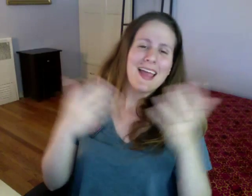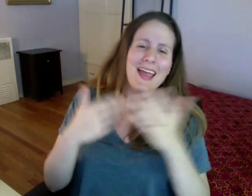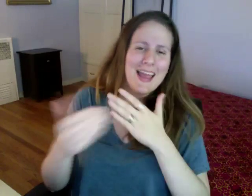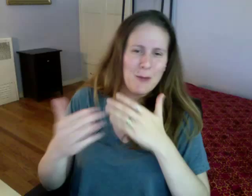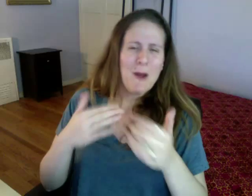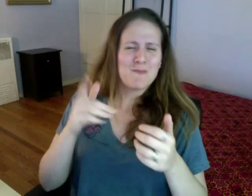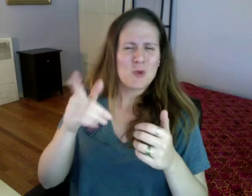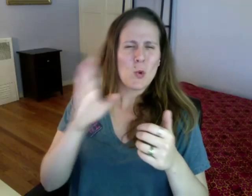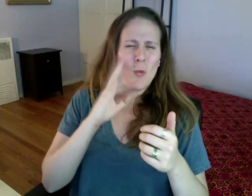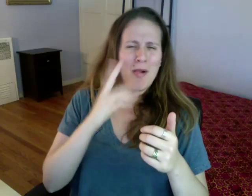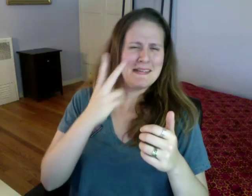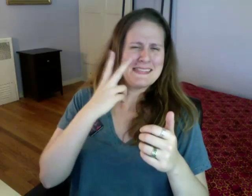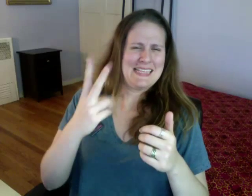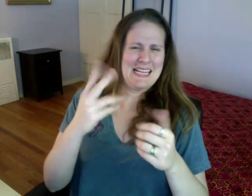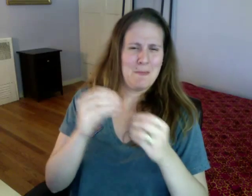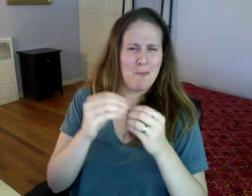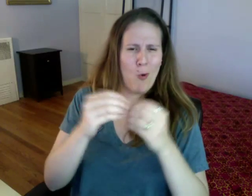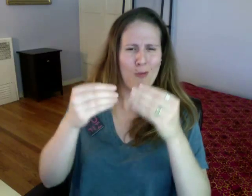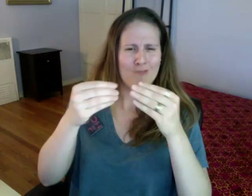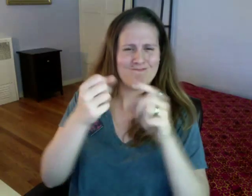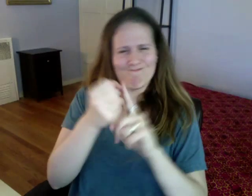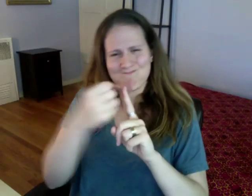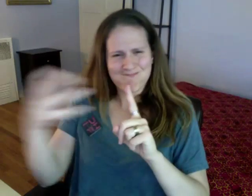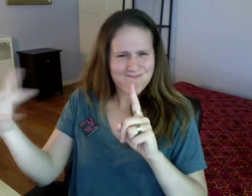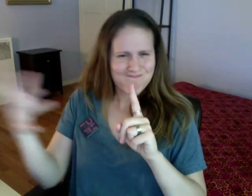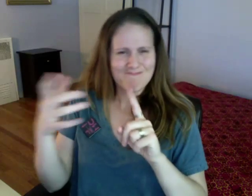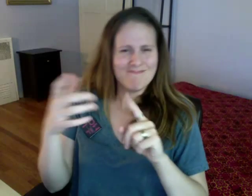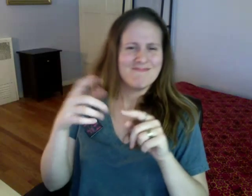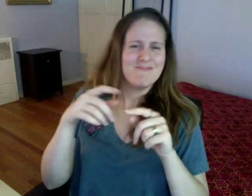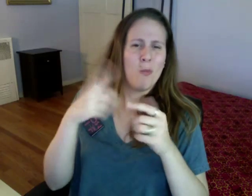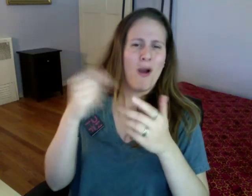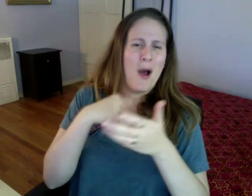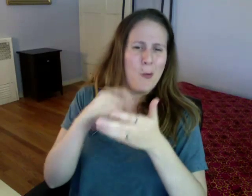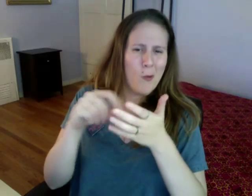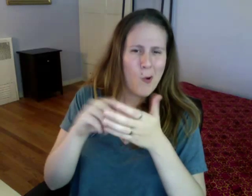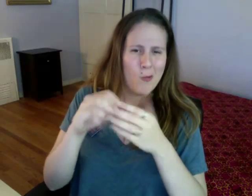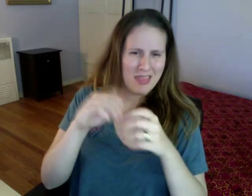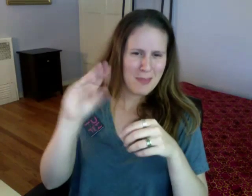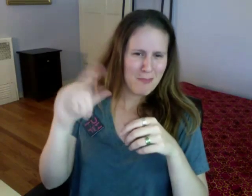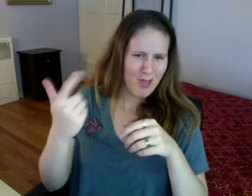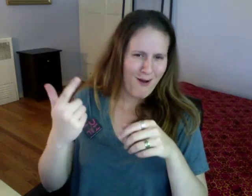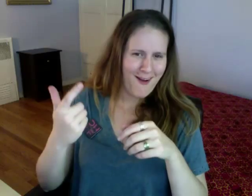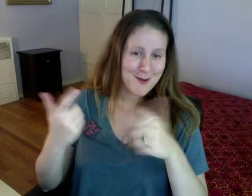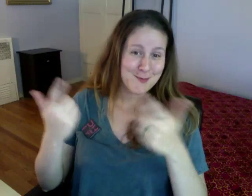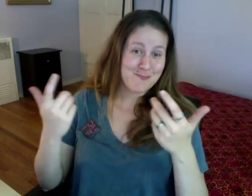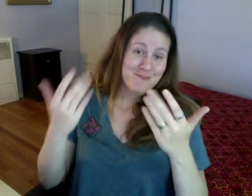Anyway, you will see more of what I wrote in the blog.